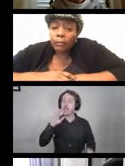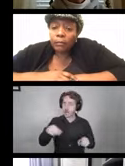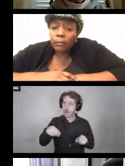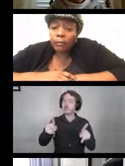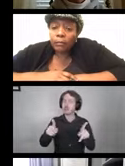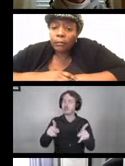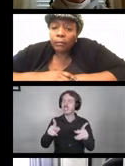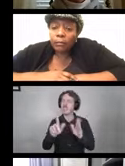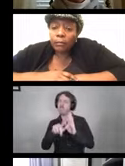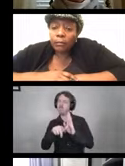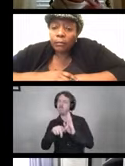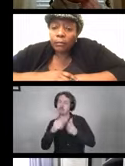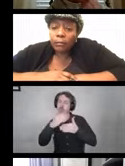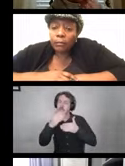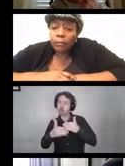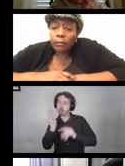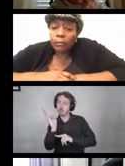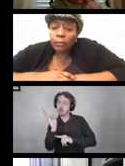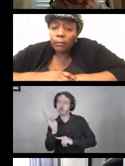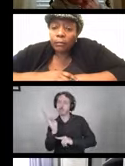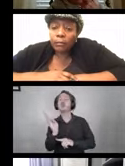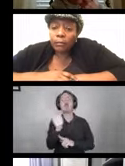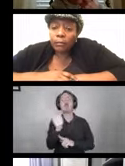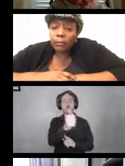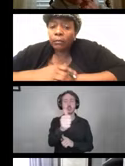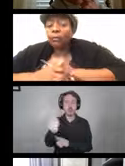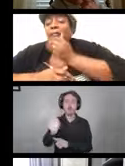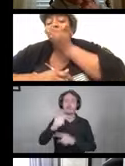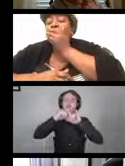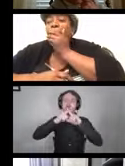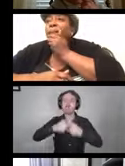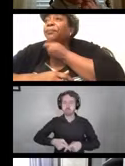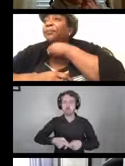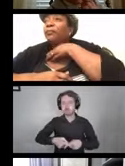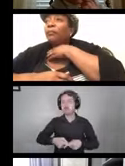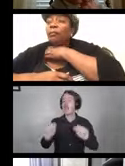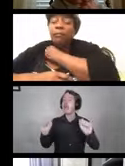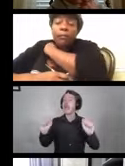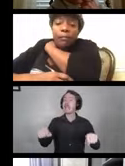at the end of the presentation for you to unmute your microphone and you can use your raise hand feature